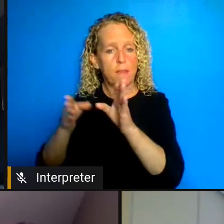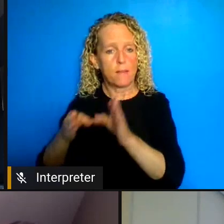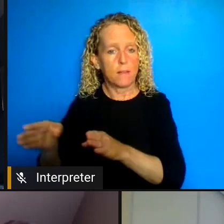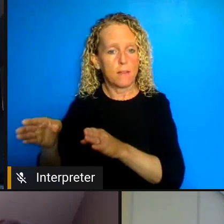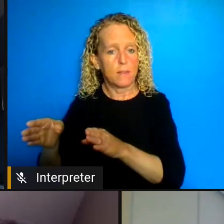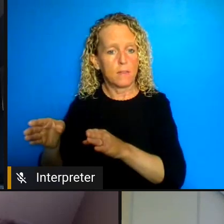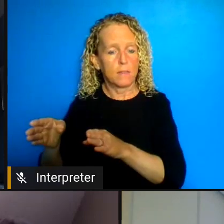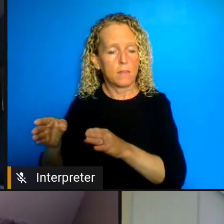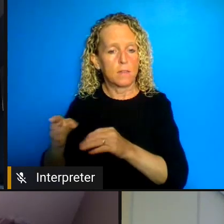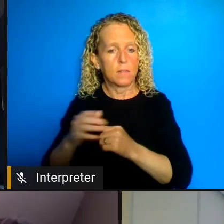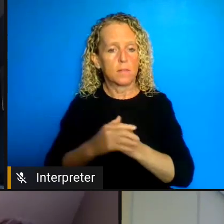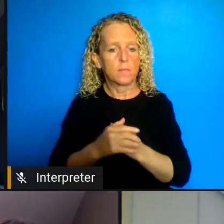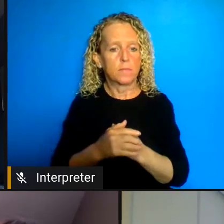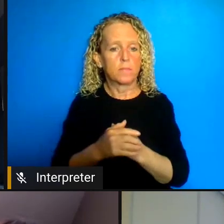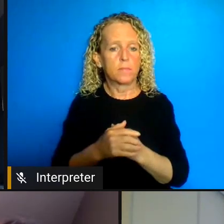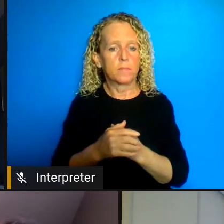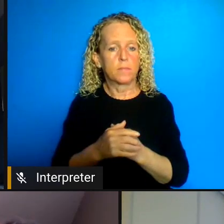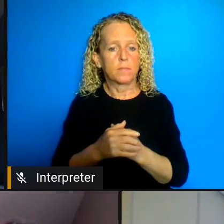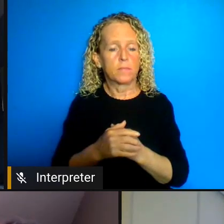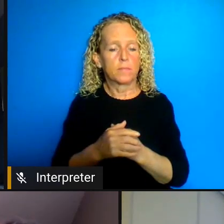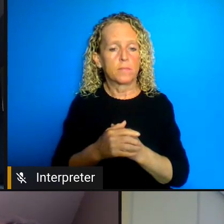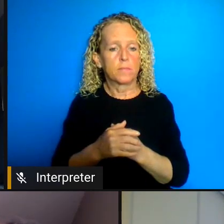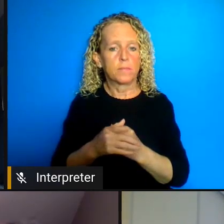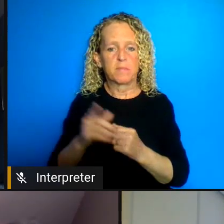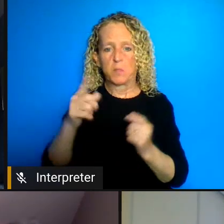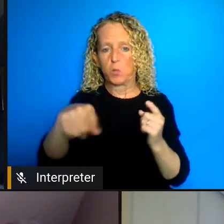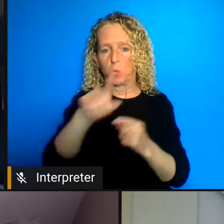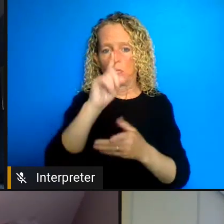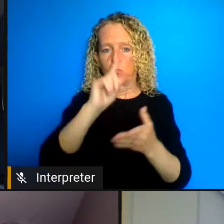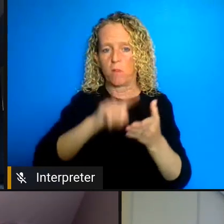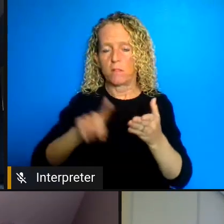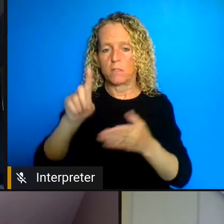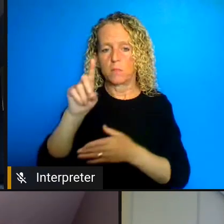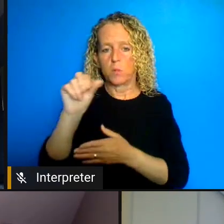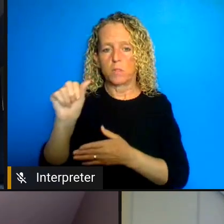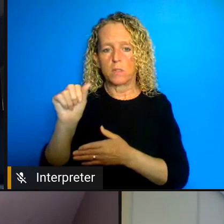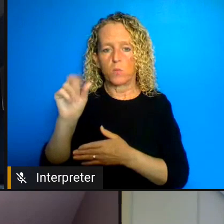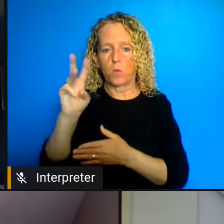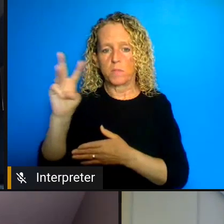Disability Rights Coalition website for it they put it up was this is the time